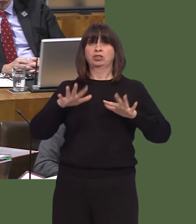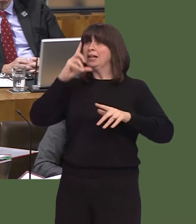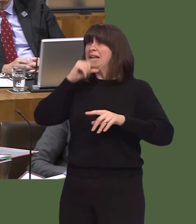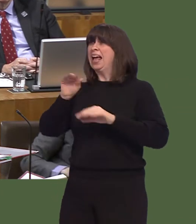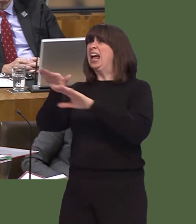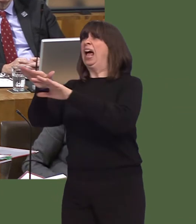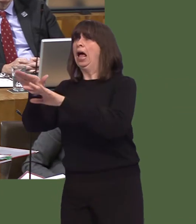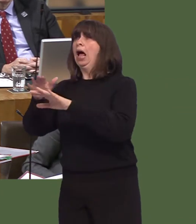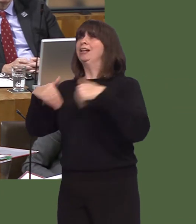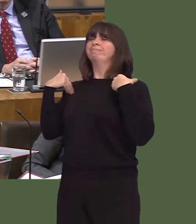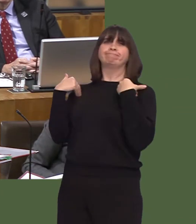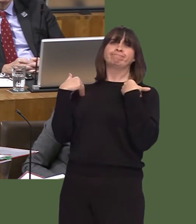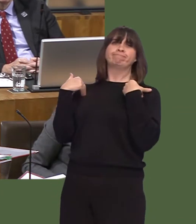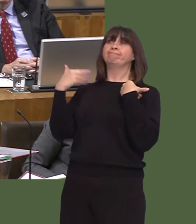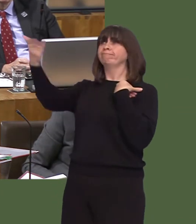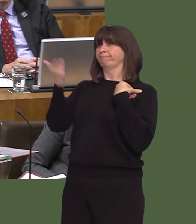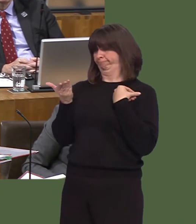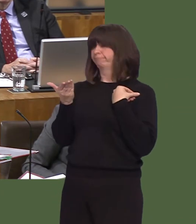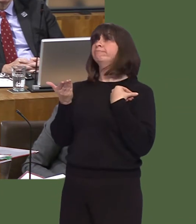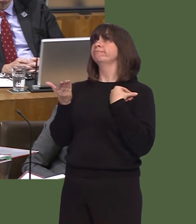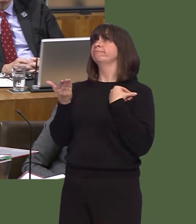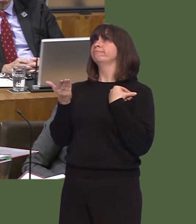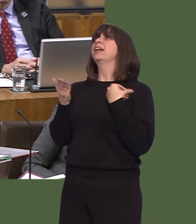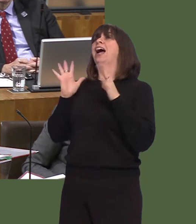The UK will have to accept them or not have access to the European market.